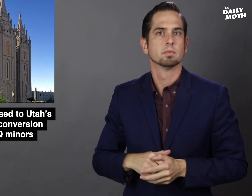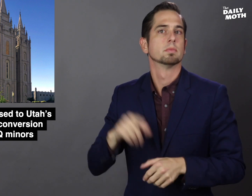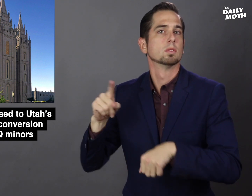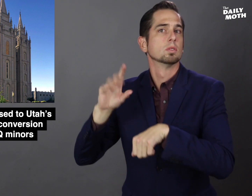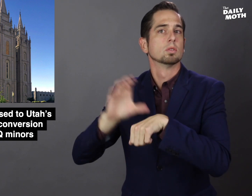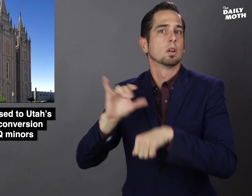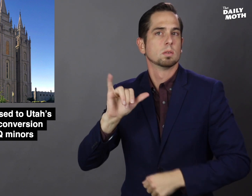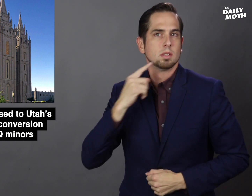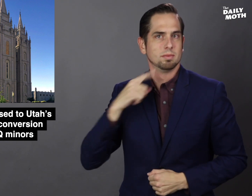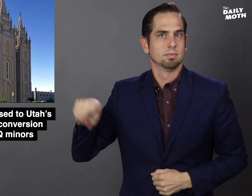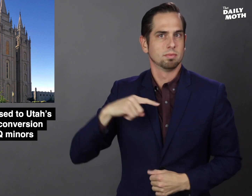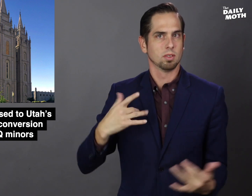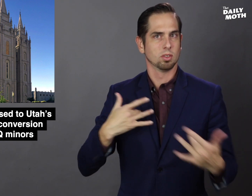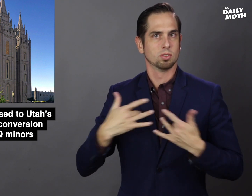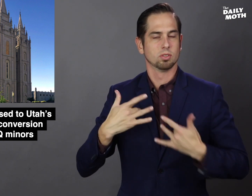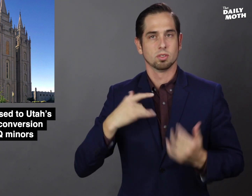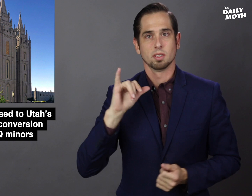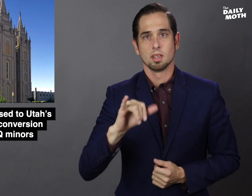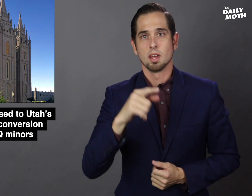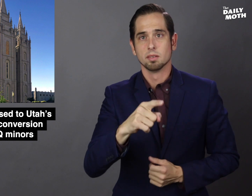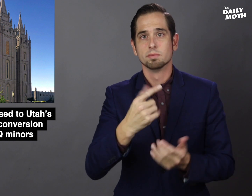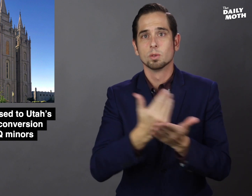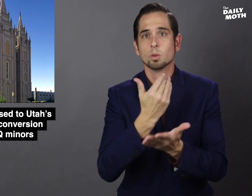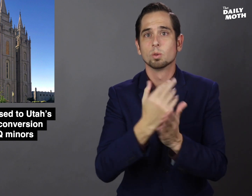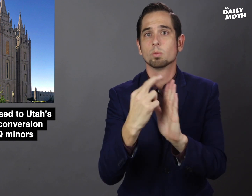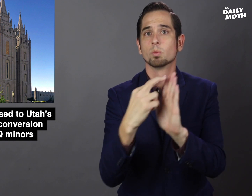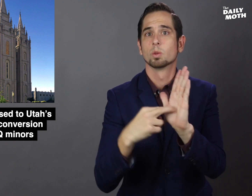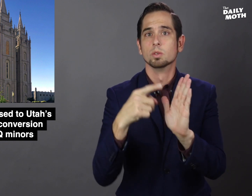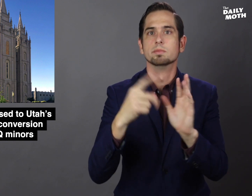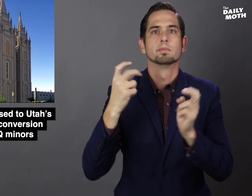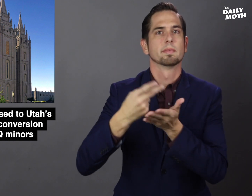and are concerned that the rule